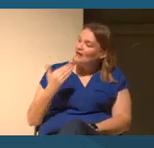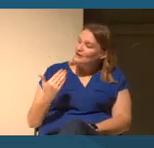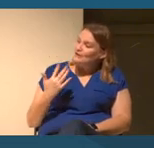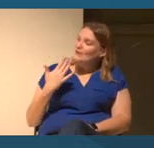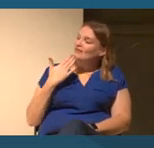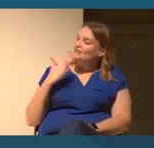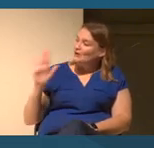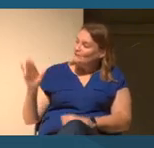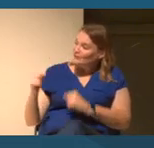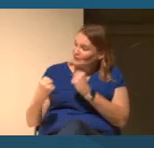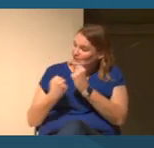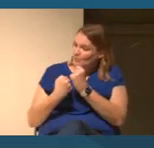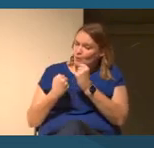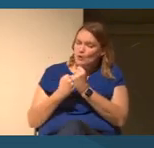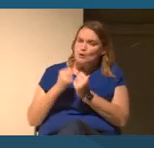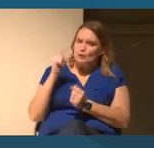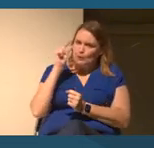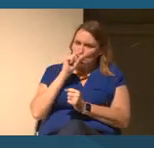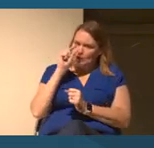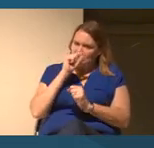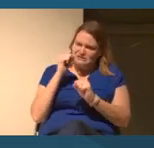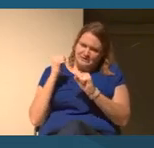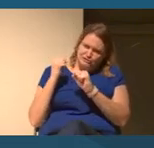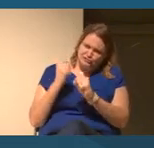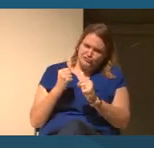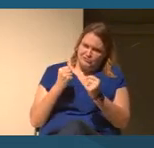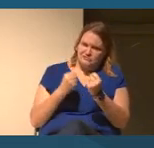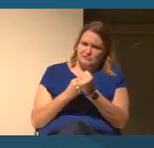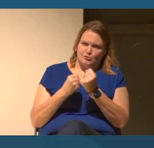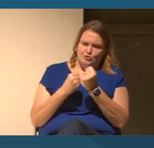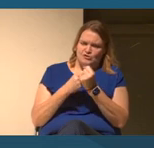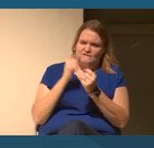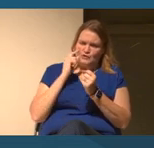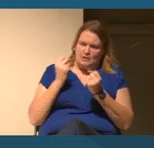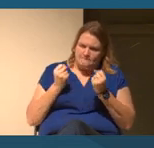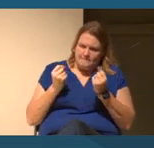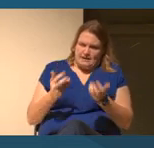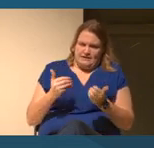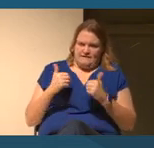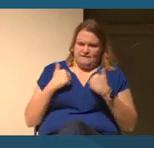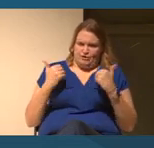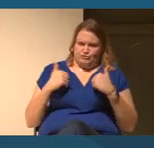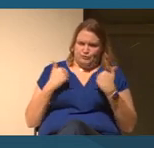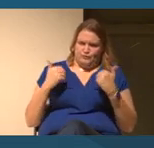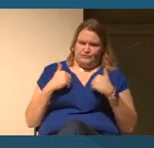Google has been such a strong supporter in many aspects for many of our units here at the Smithsonian.